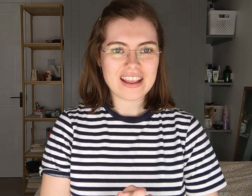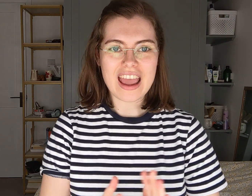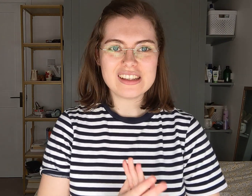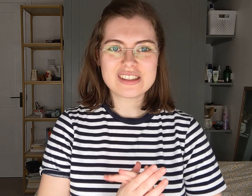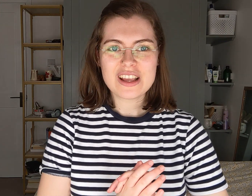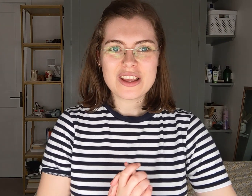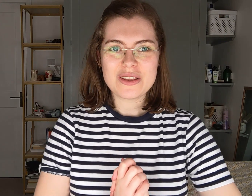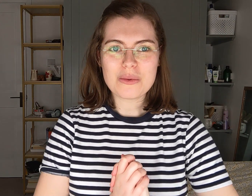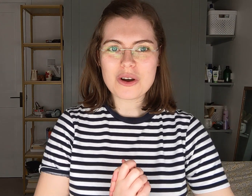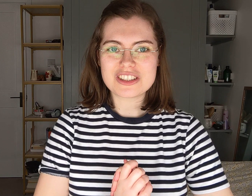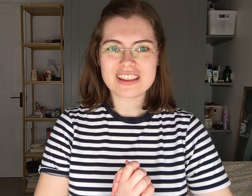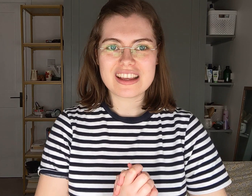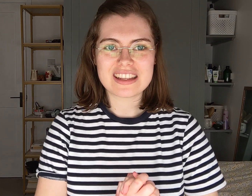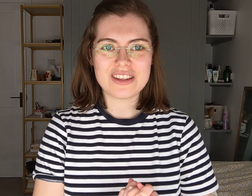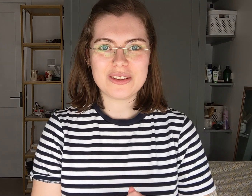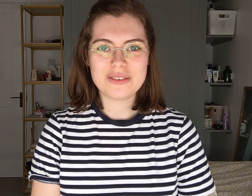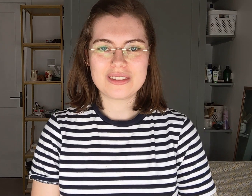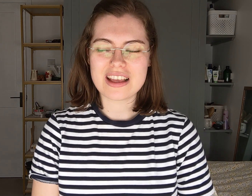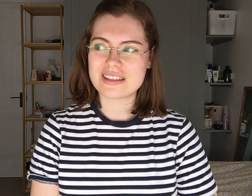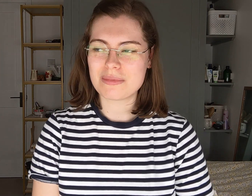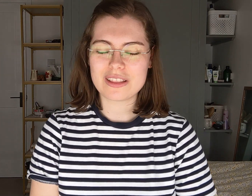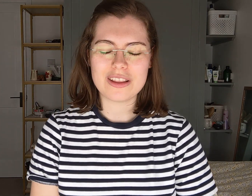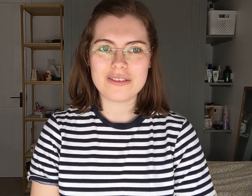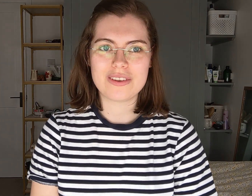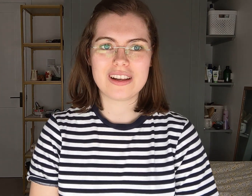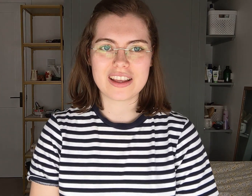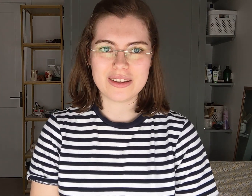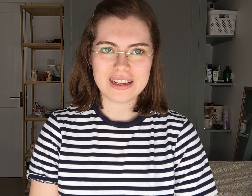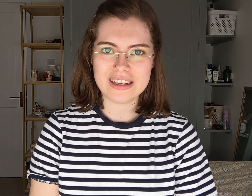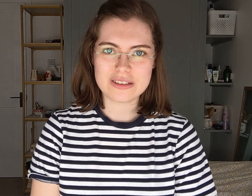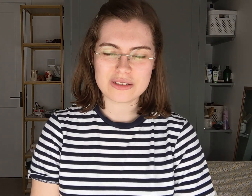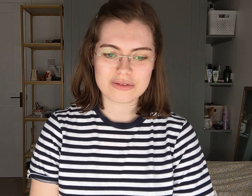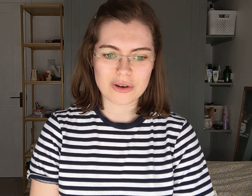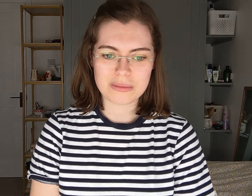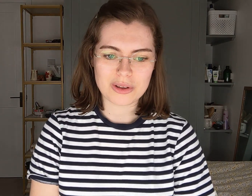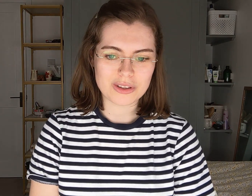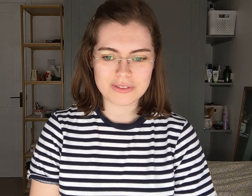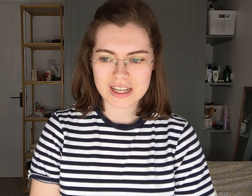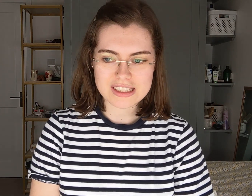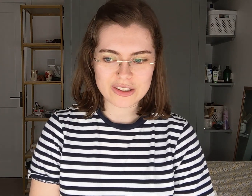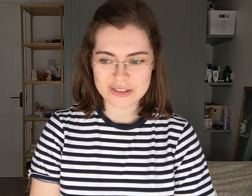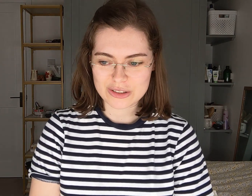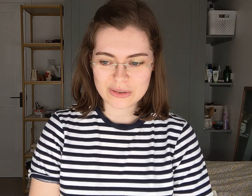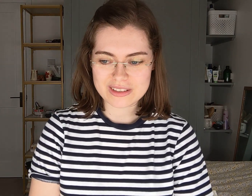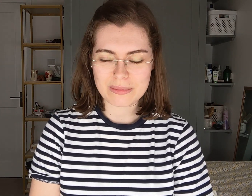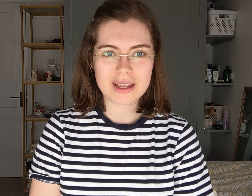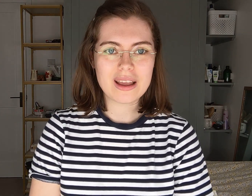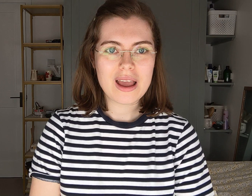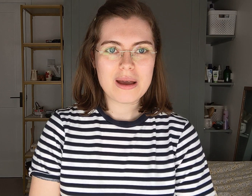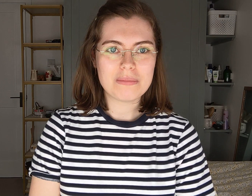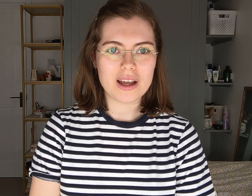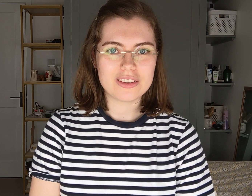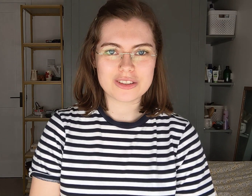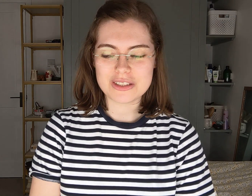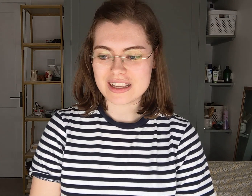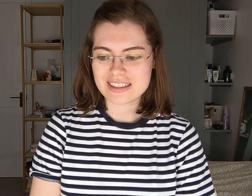in case you're watching this and you, there's something that you feel like you need from your university or your school or something, but you're too scared to